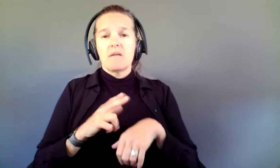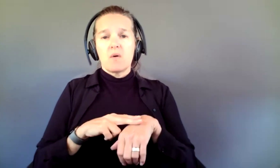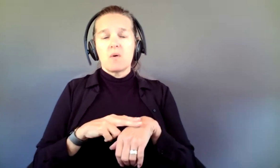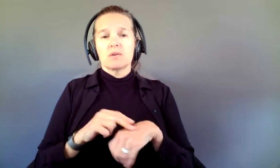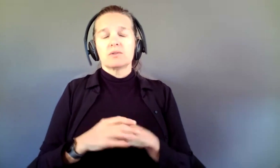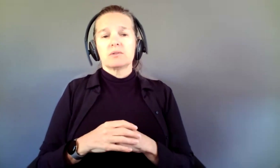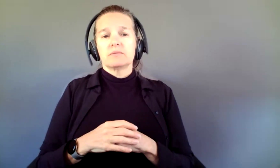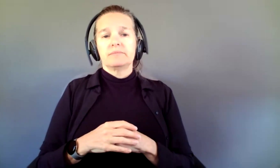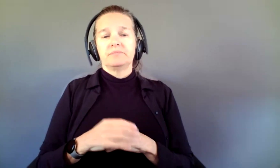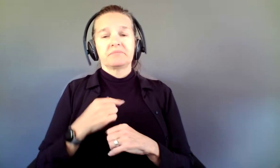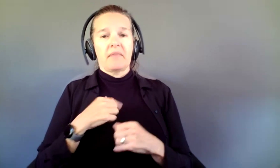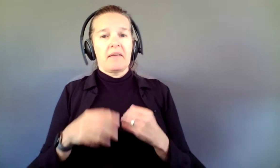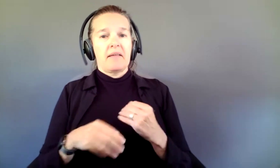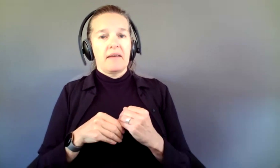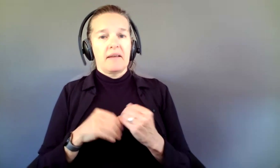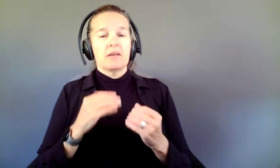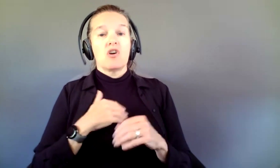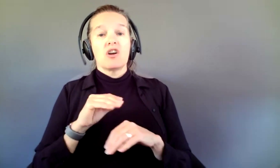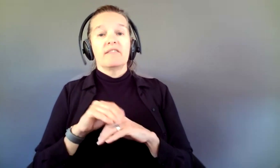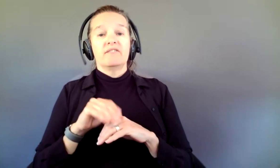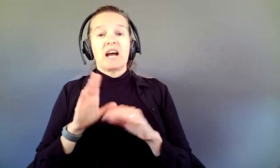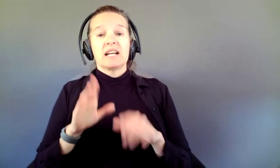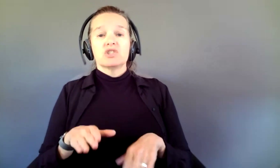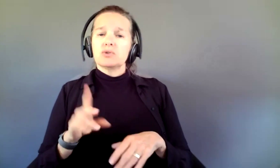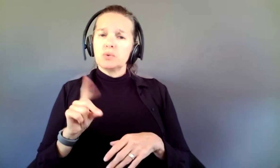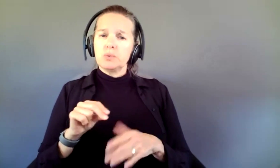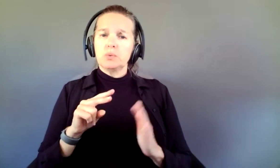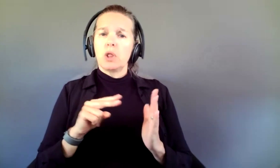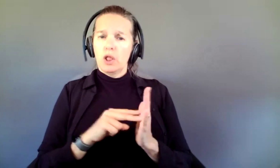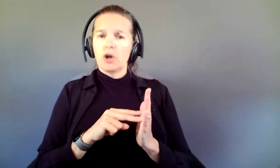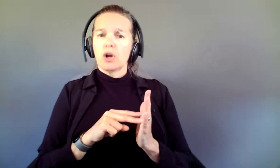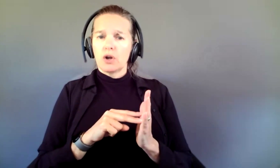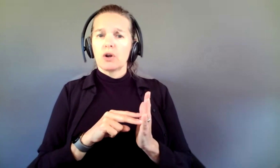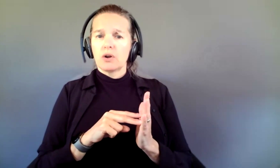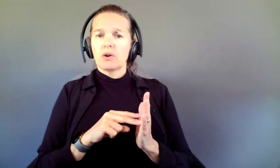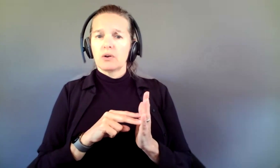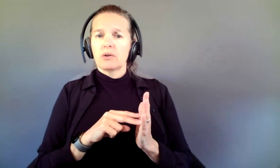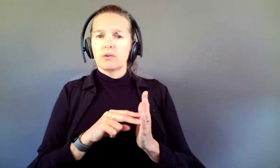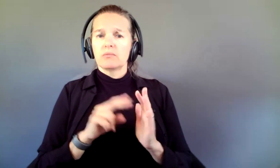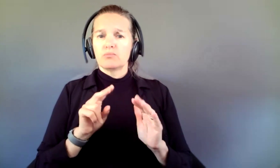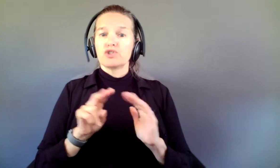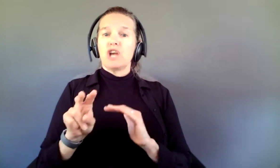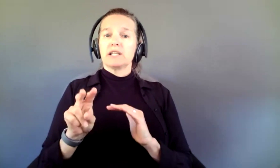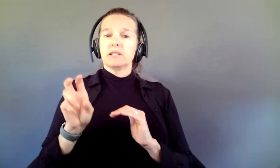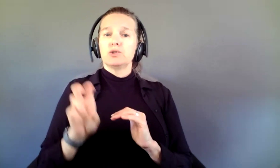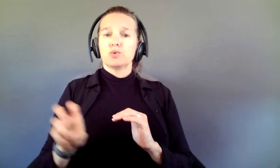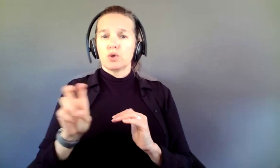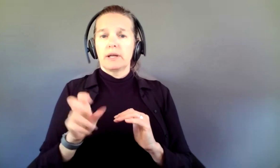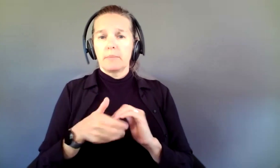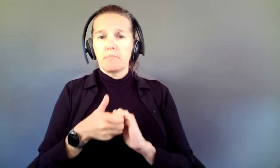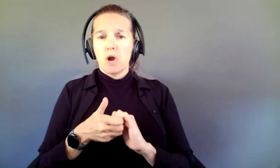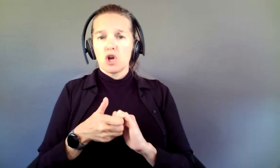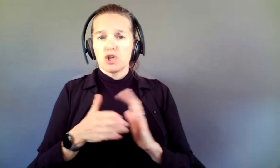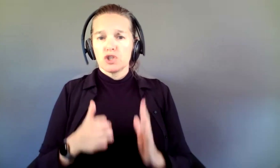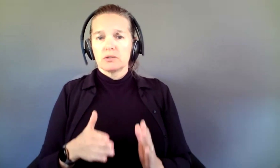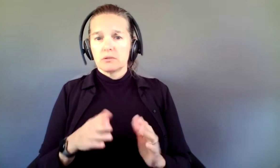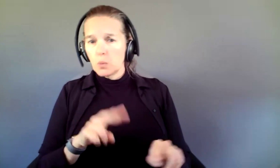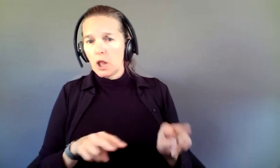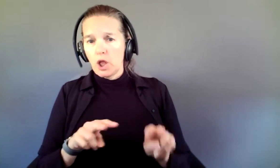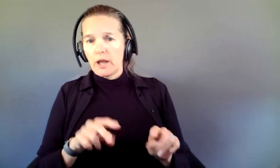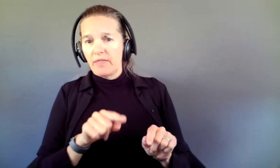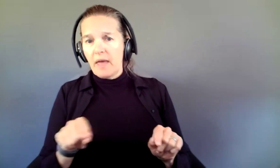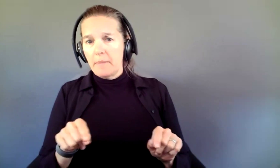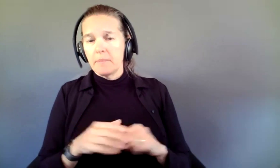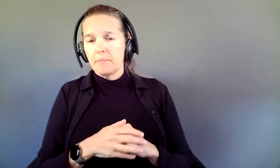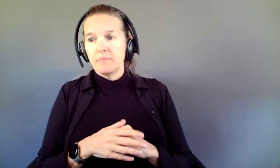add that our advisors do look at those projected touring partners, and if they see a large number